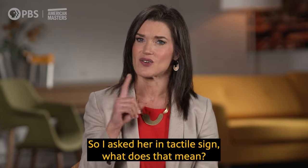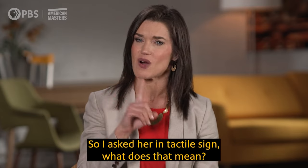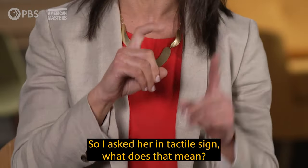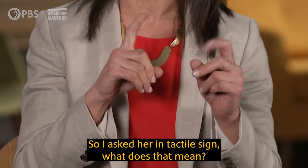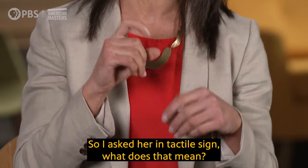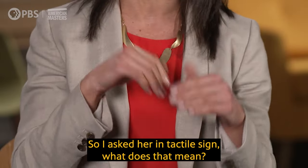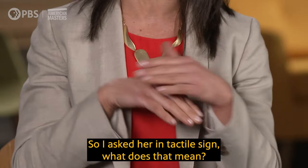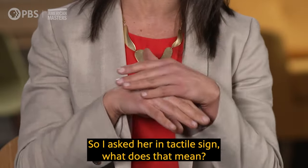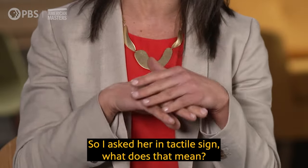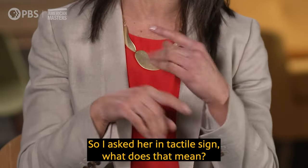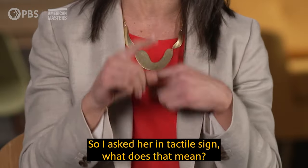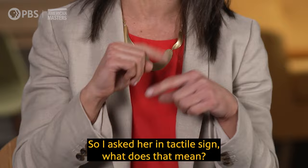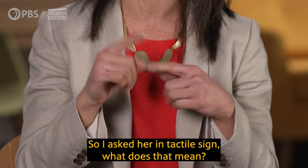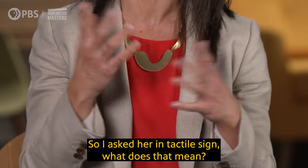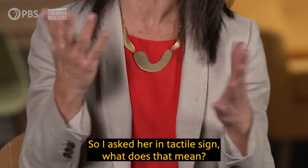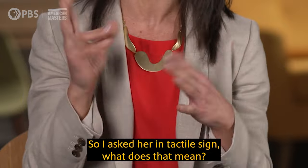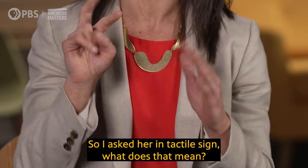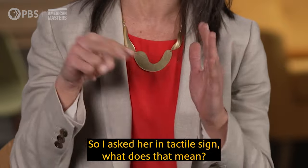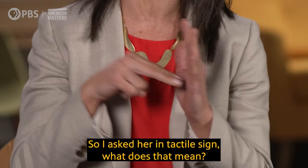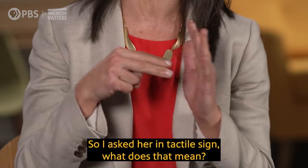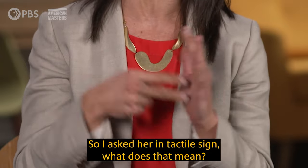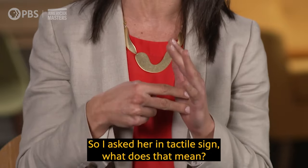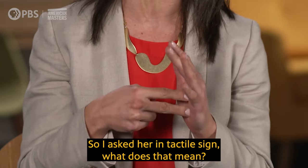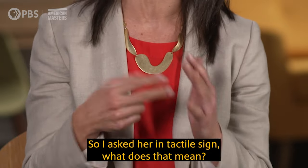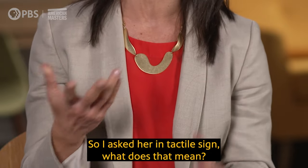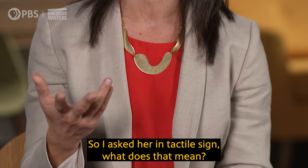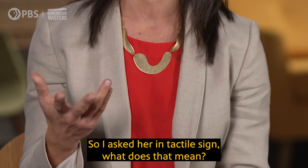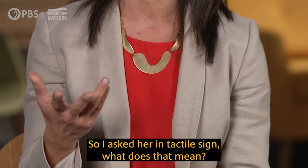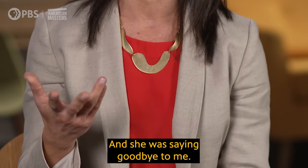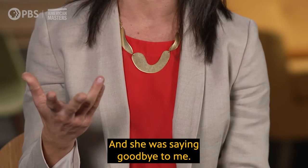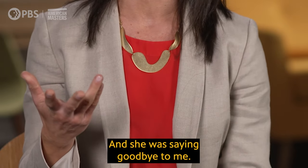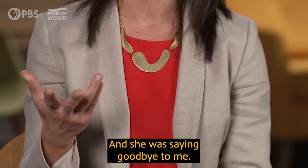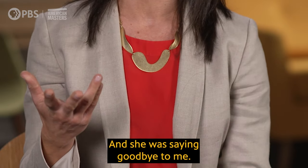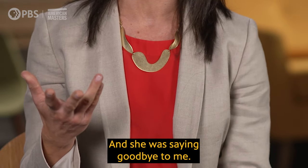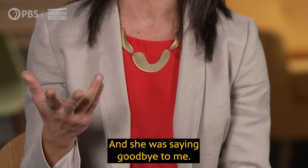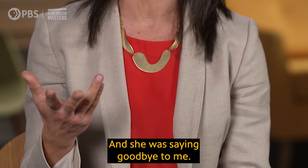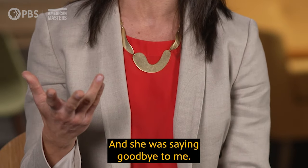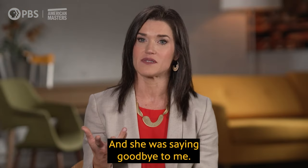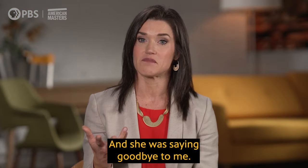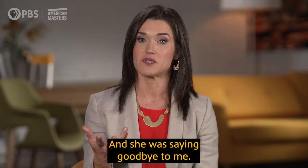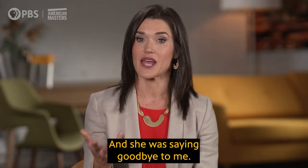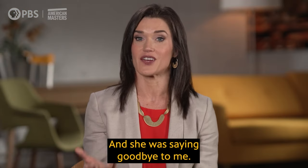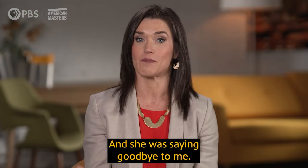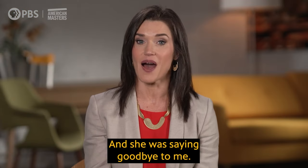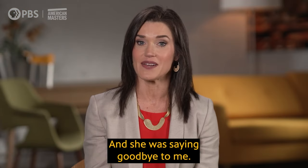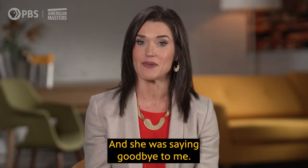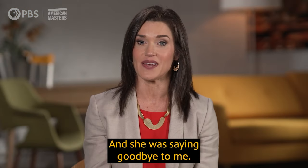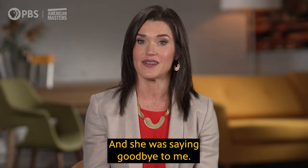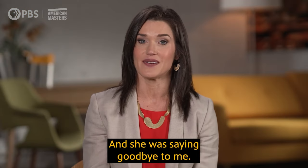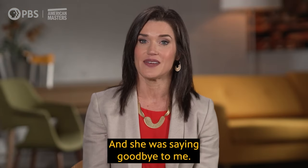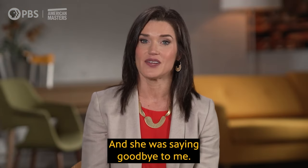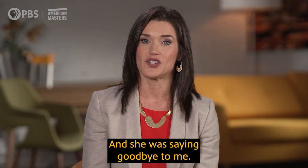So I asked her in tactile sign, what does that mean? And she was saying goodbye to me.